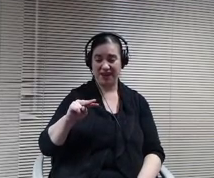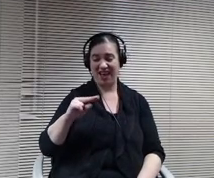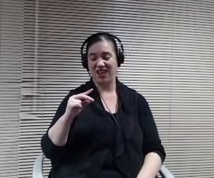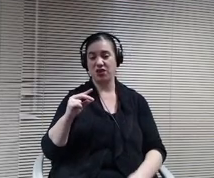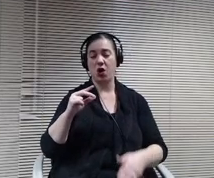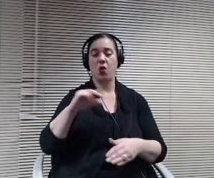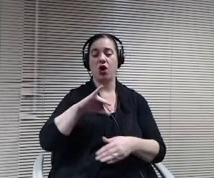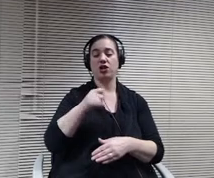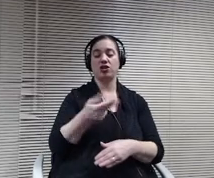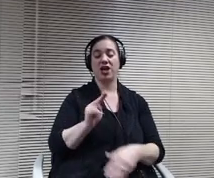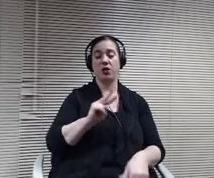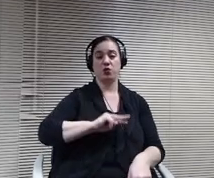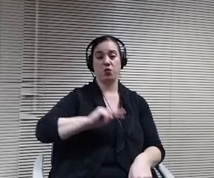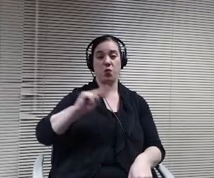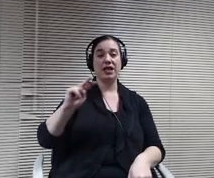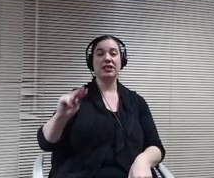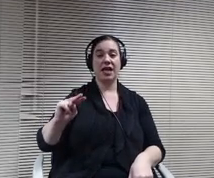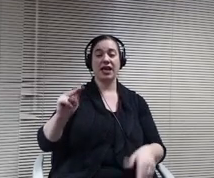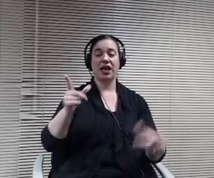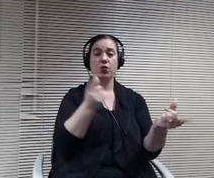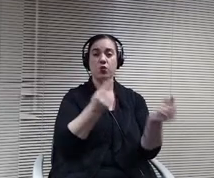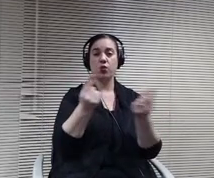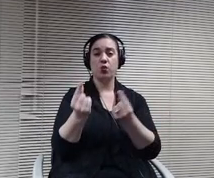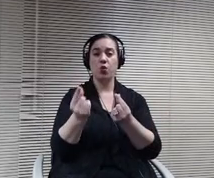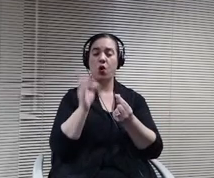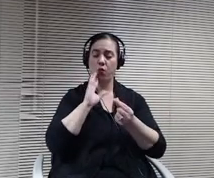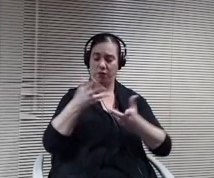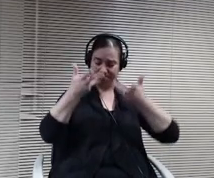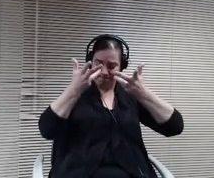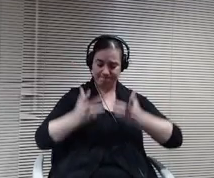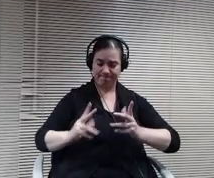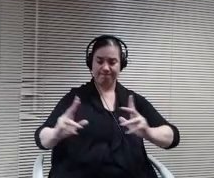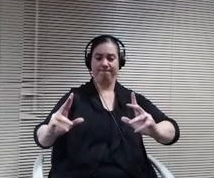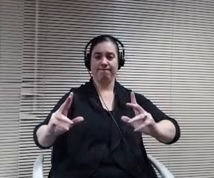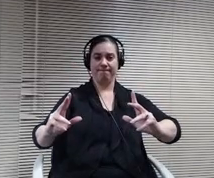would essentially be done having elementary children at the high school.